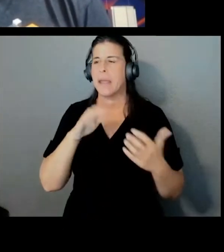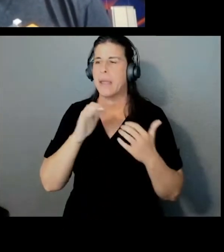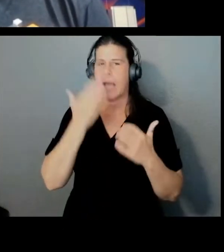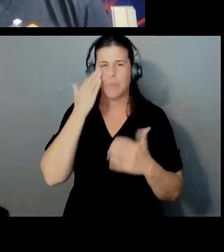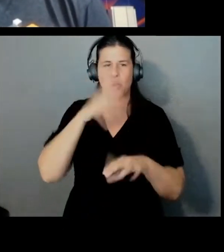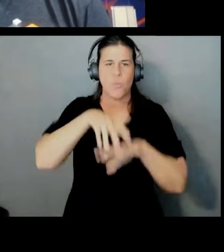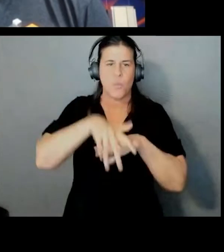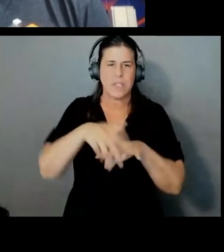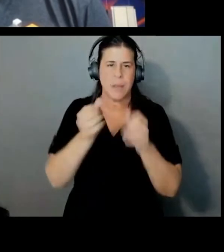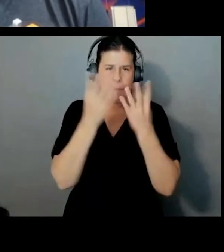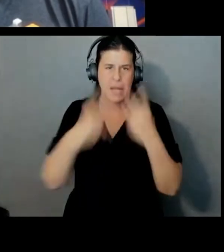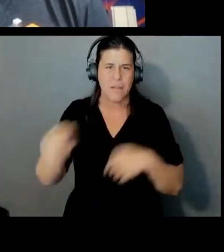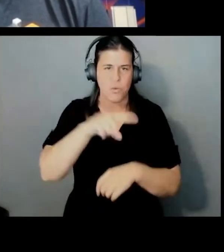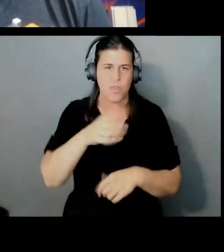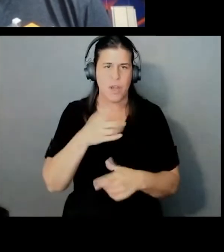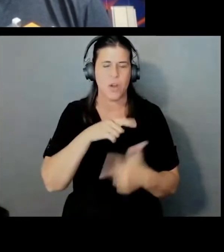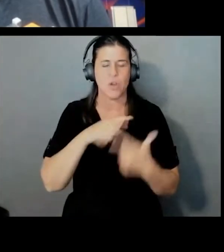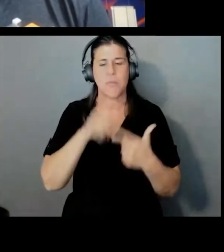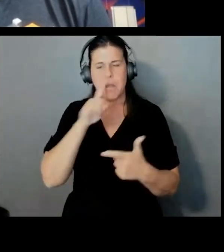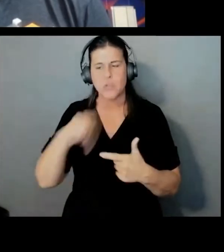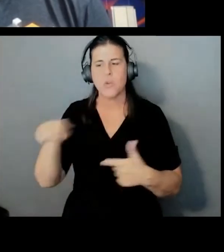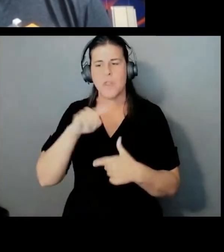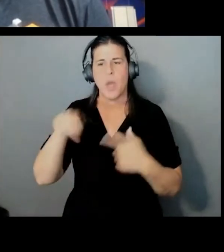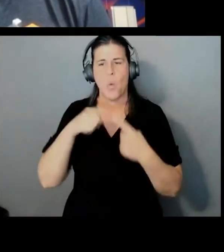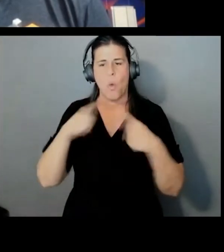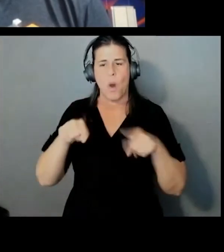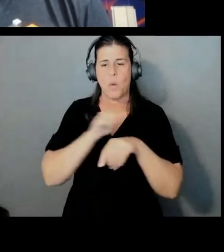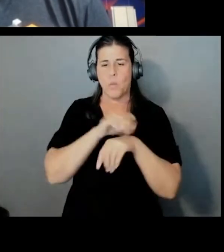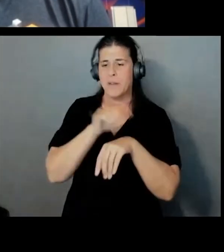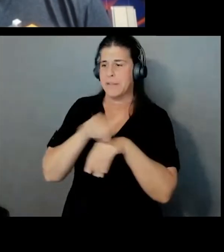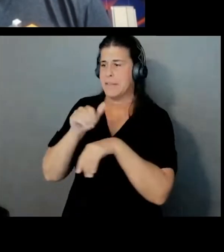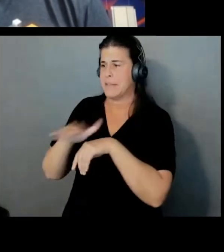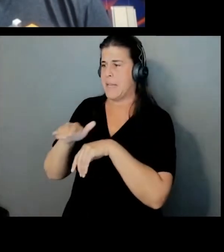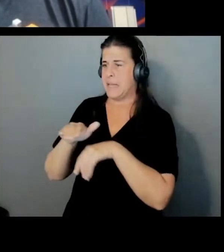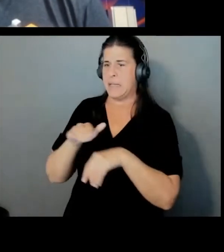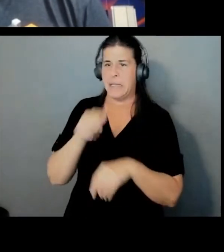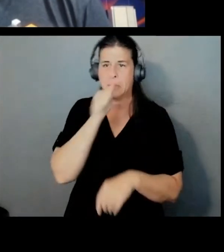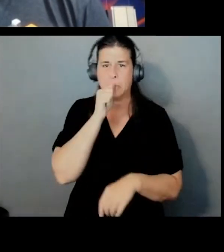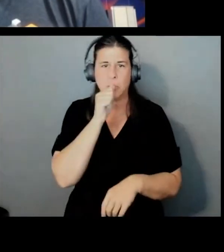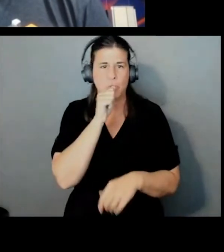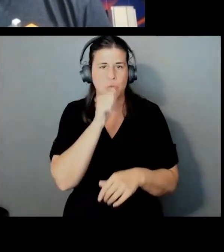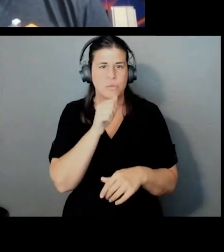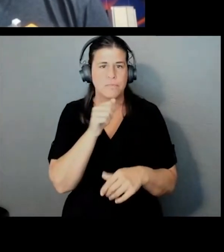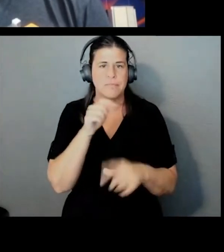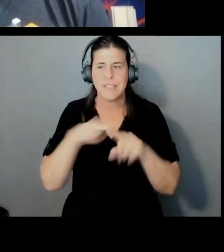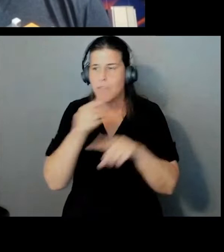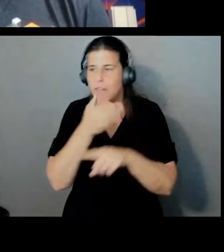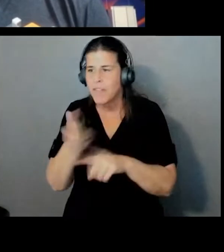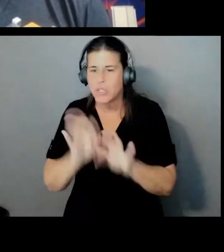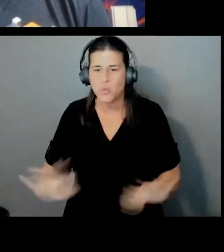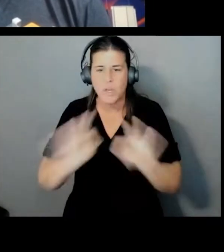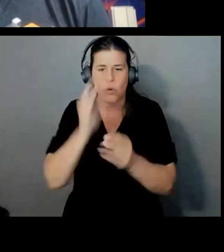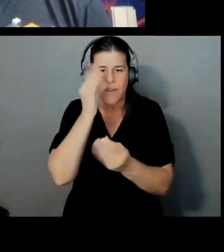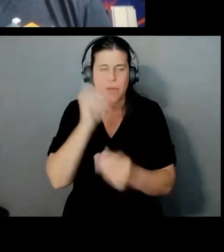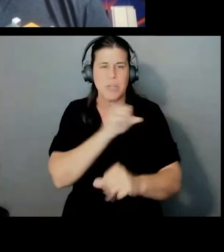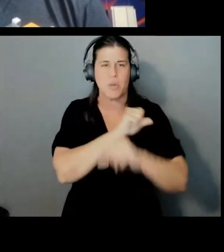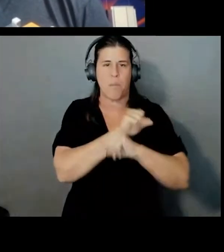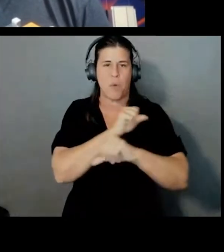to make sure that when we were sending trade secrets, critical information, it was protected differently. And what that meant was essentially